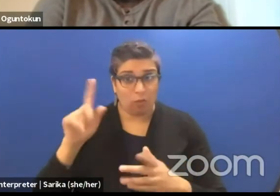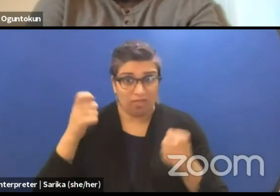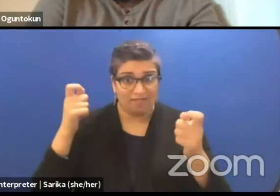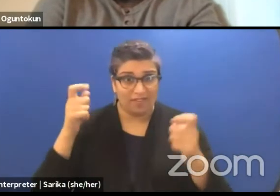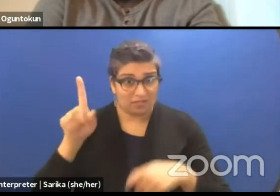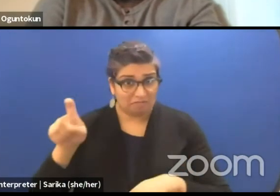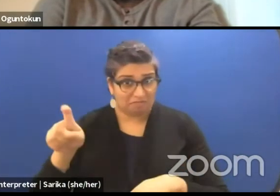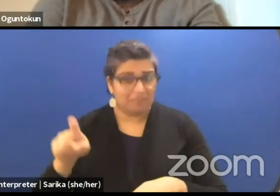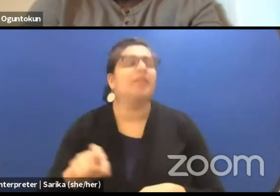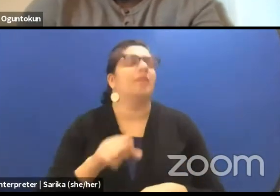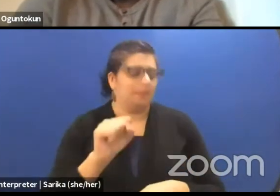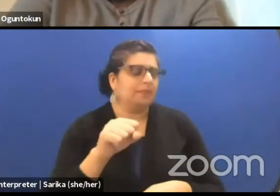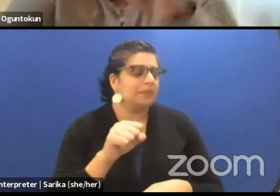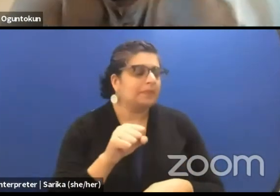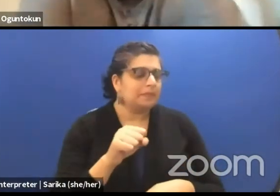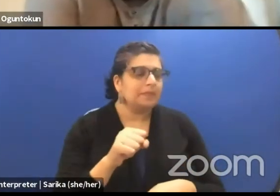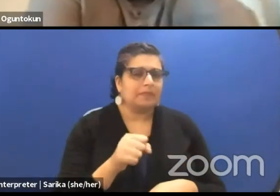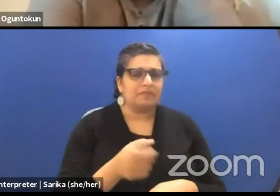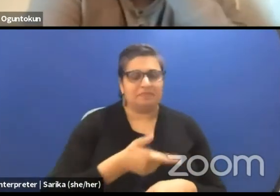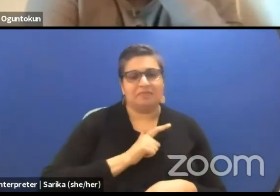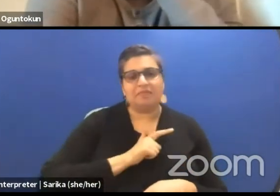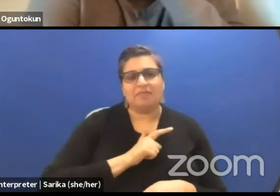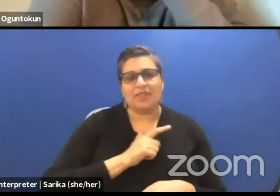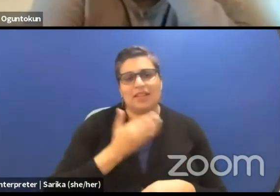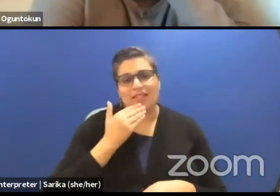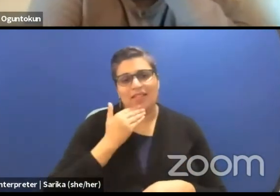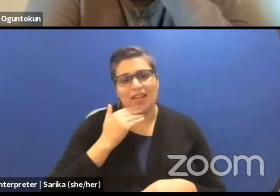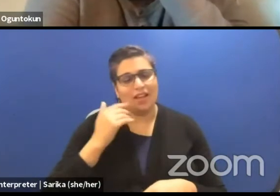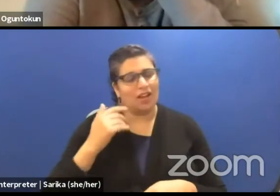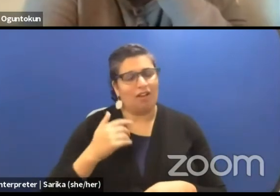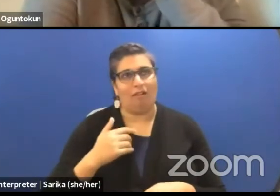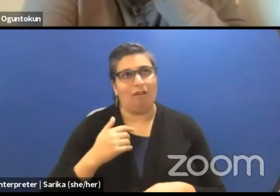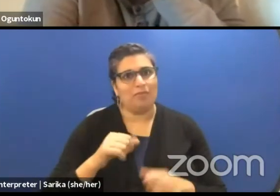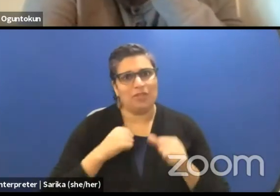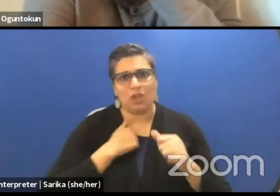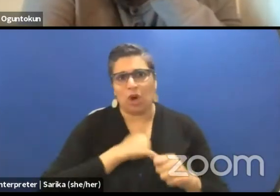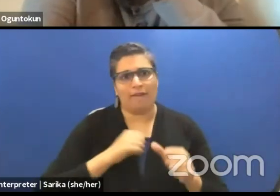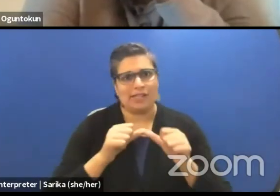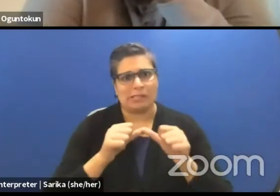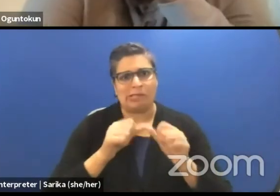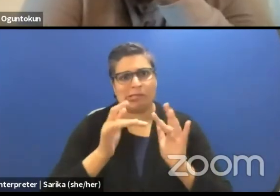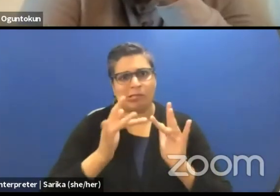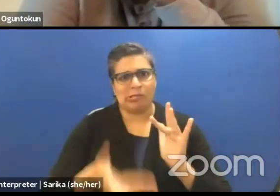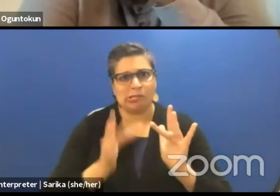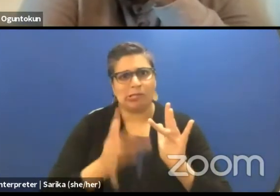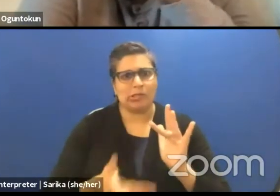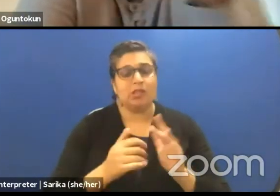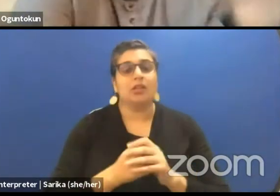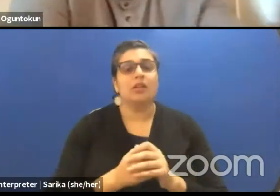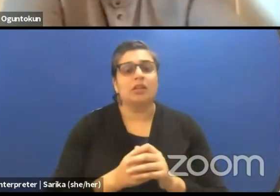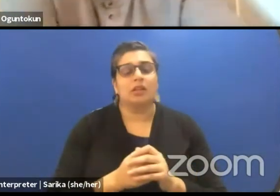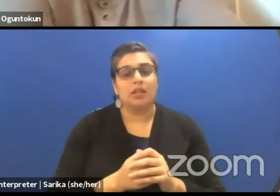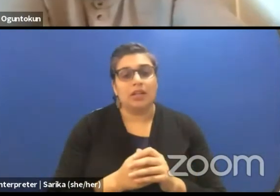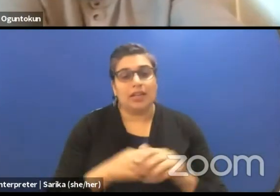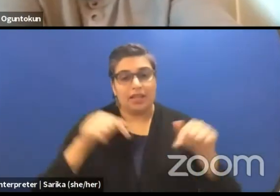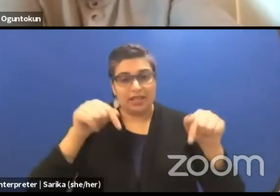Yeah, thank you for that, sorry for breaking up. Yeah, I think this year is the third year we did it